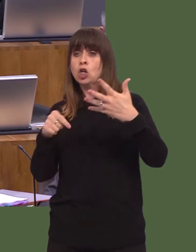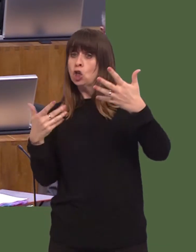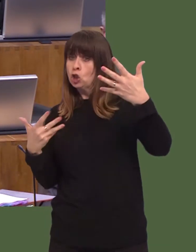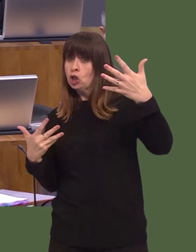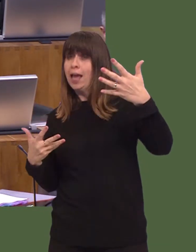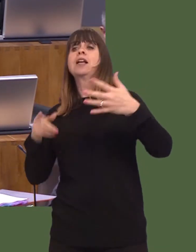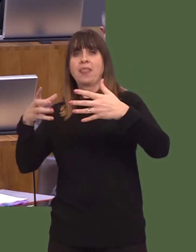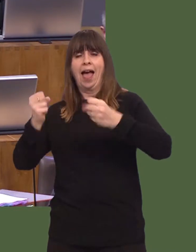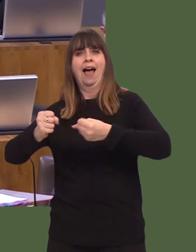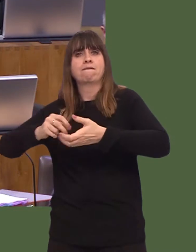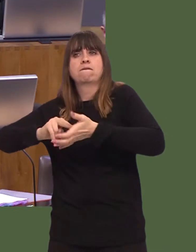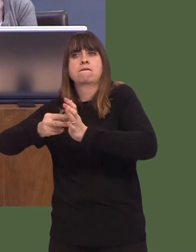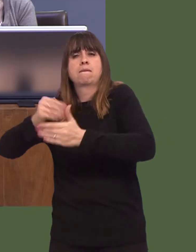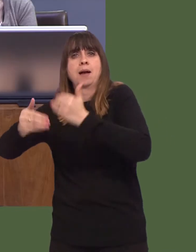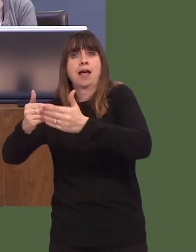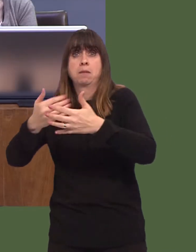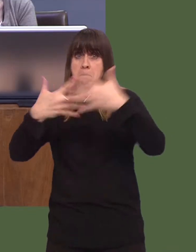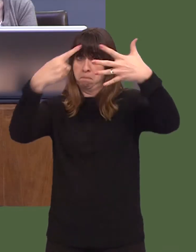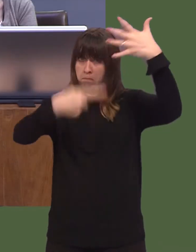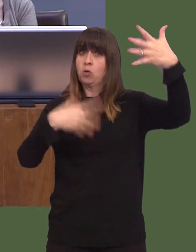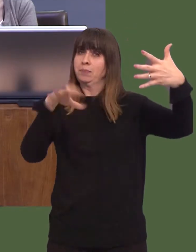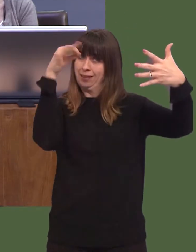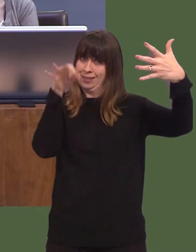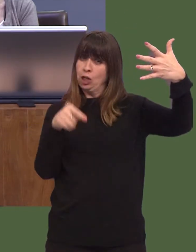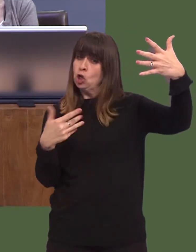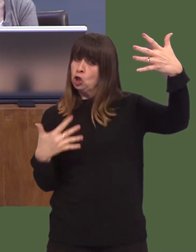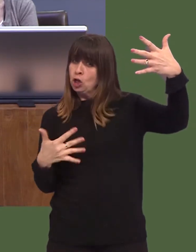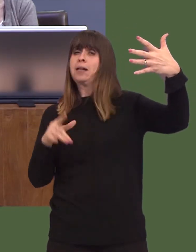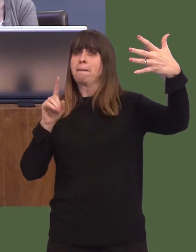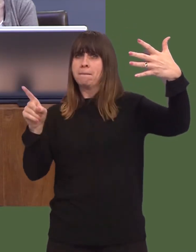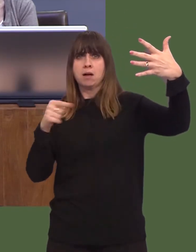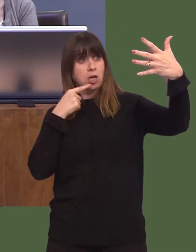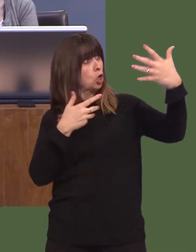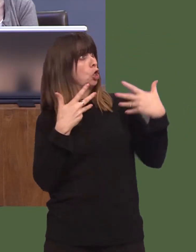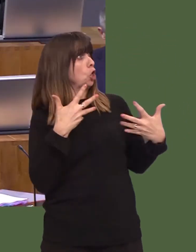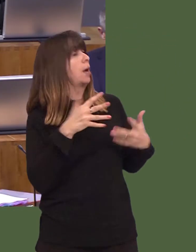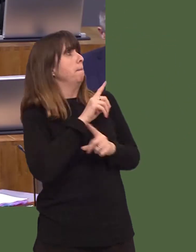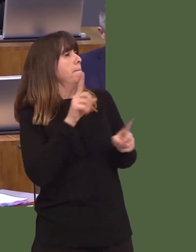So, most have been done. Some have not yet been done, but what is clear from what has been said by the auditor general